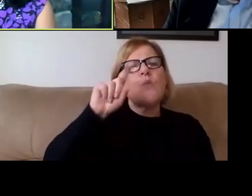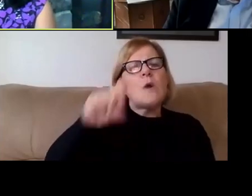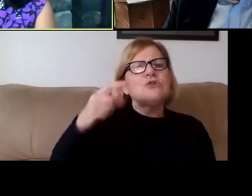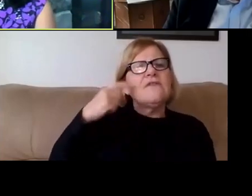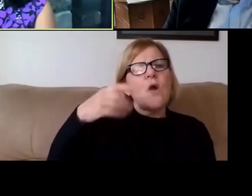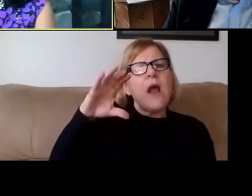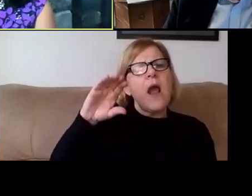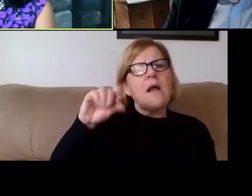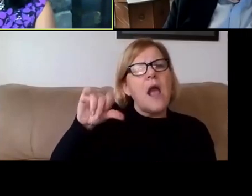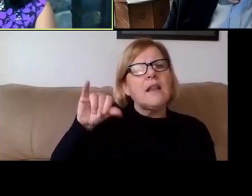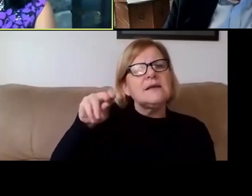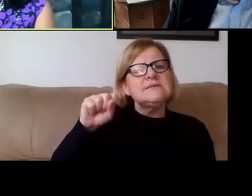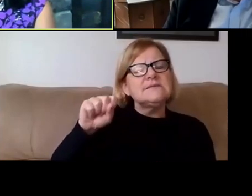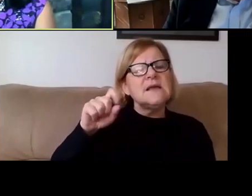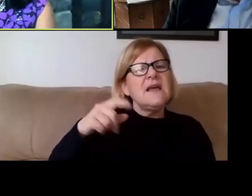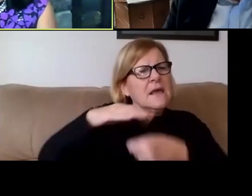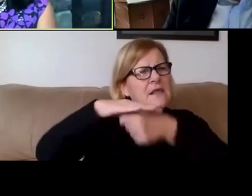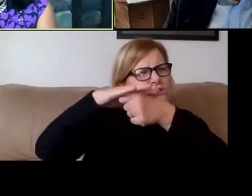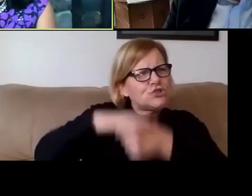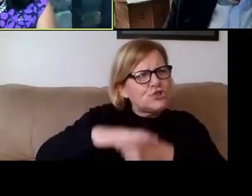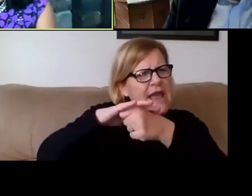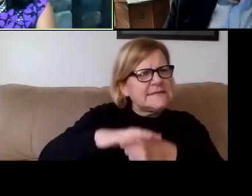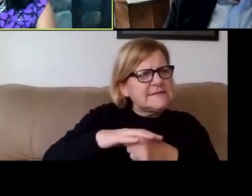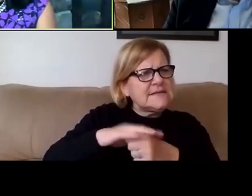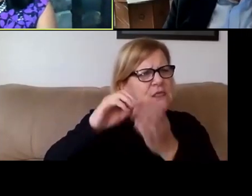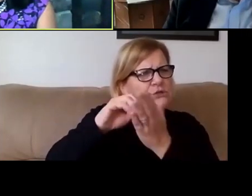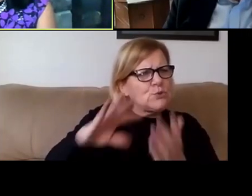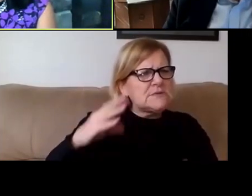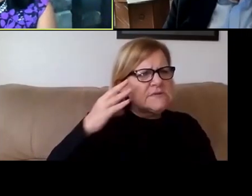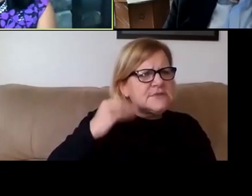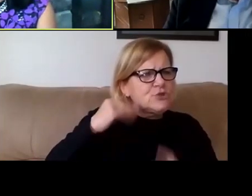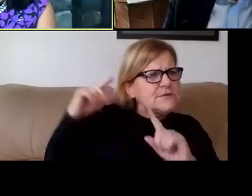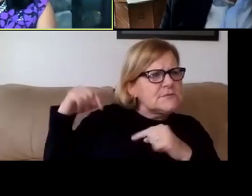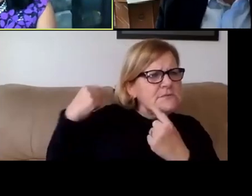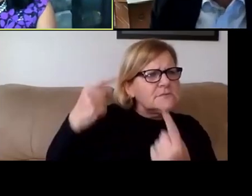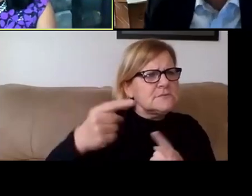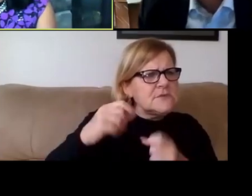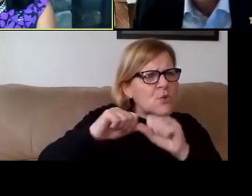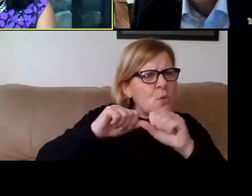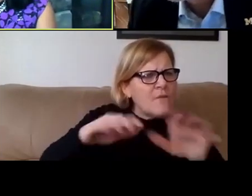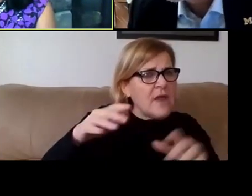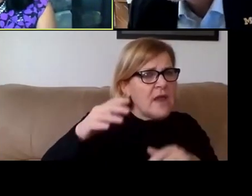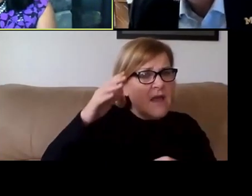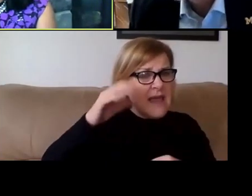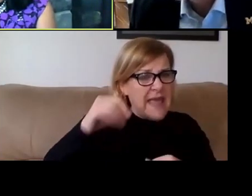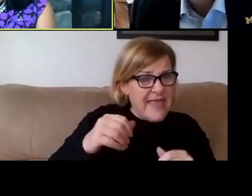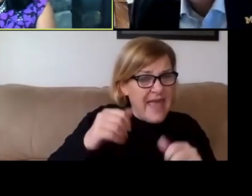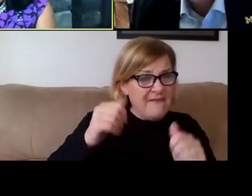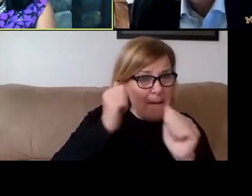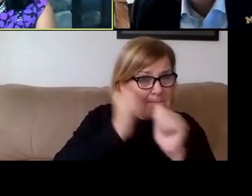"Given the stresses students have been experiencing "related to COVID, will they have the option "of choosing pass/fail versus a letter grade this semester